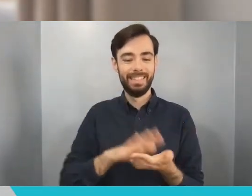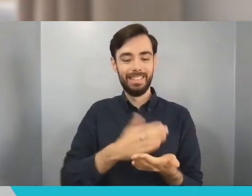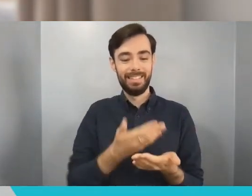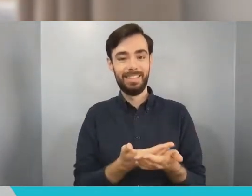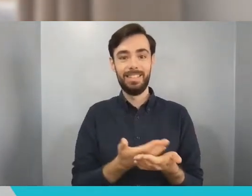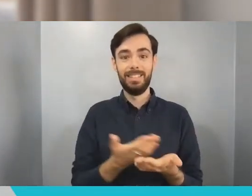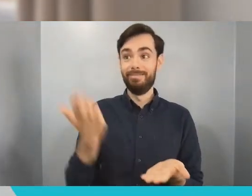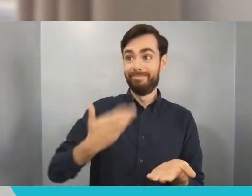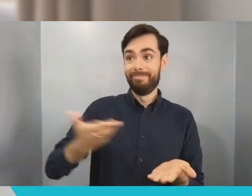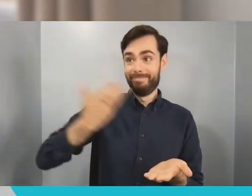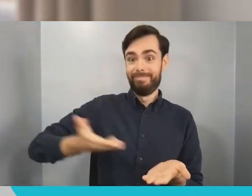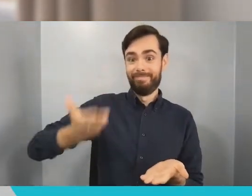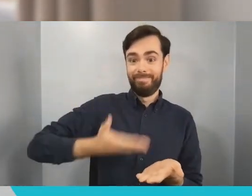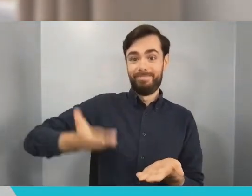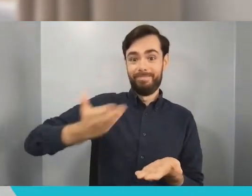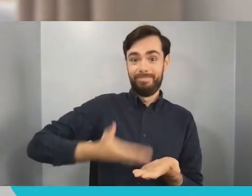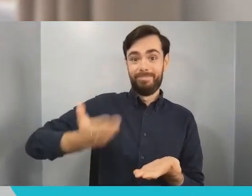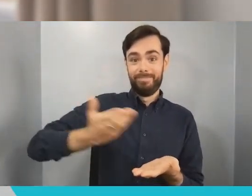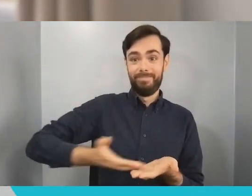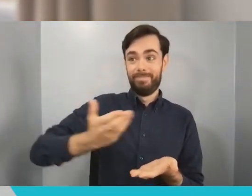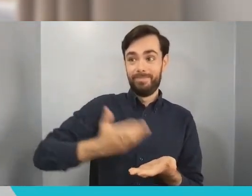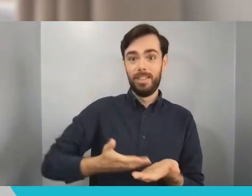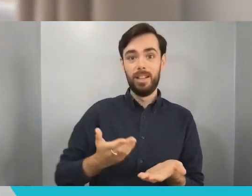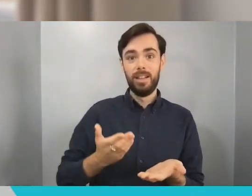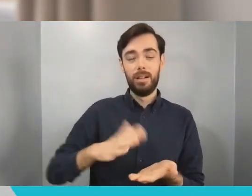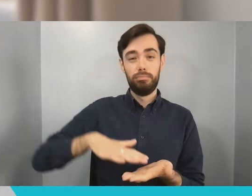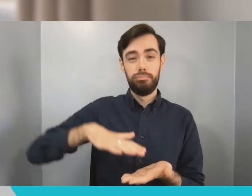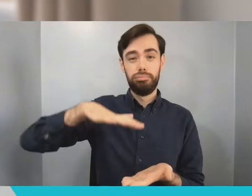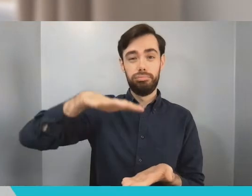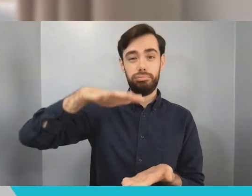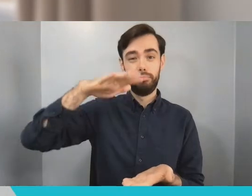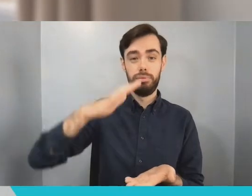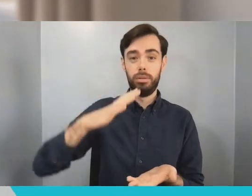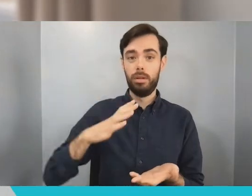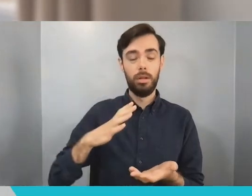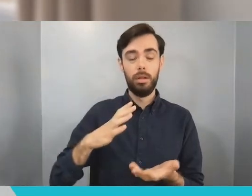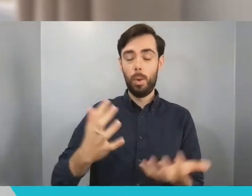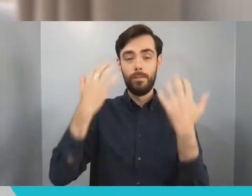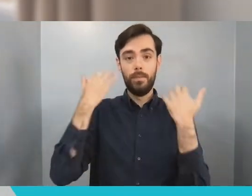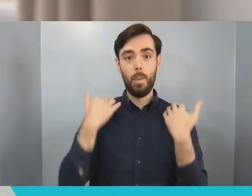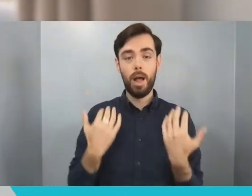bit like that restaurant one person on my table just left their ticket on green they